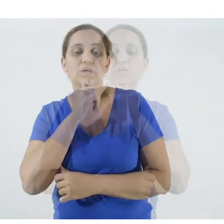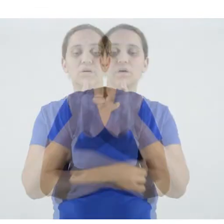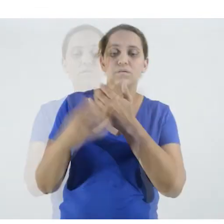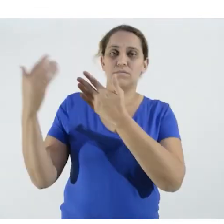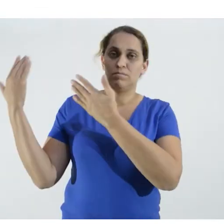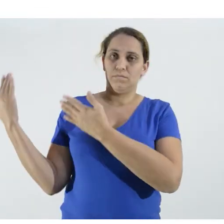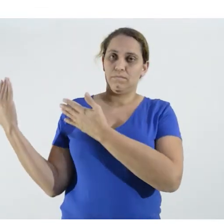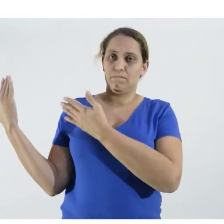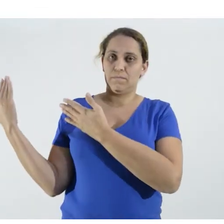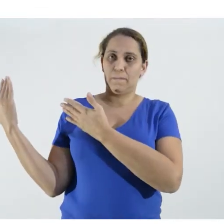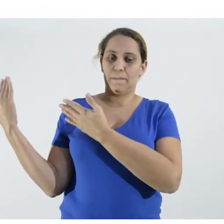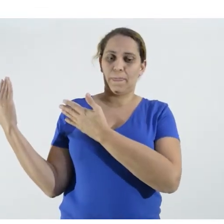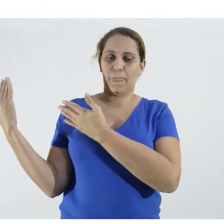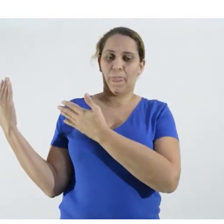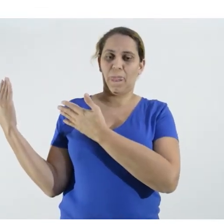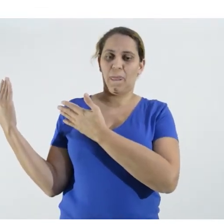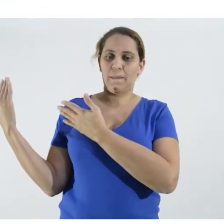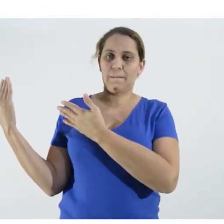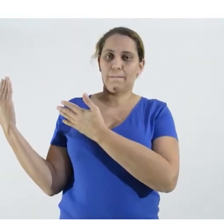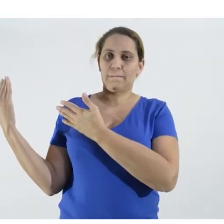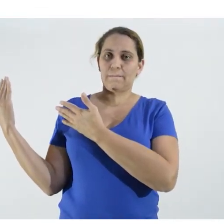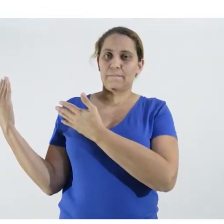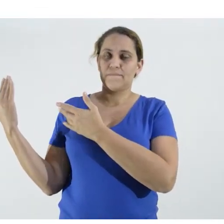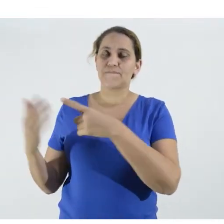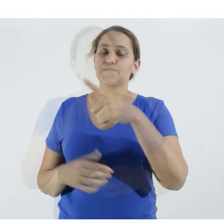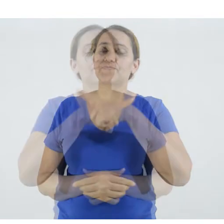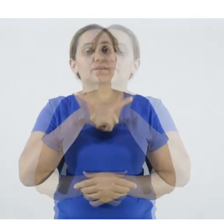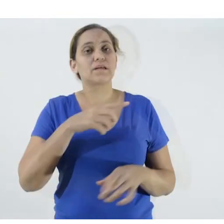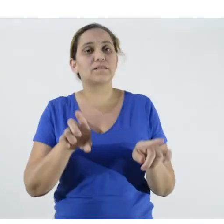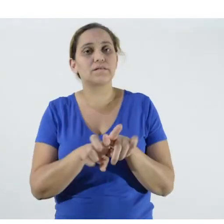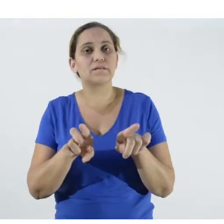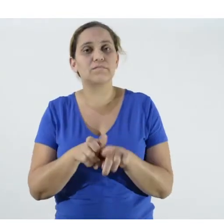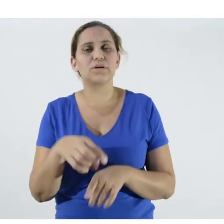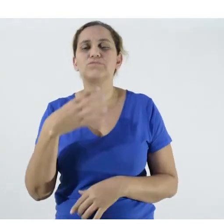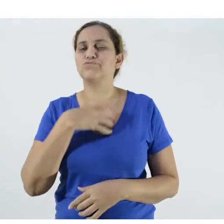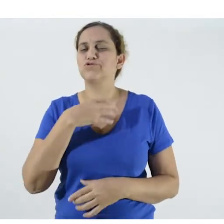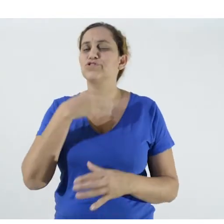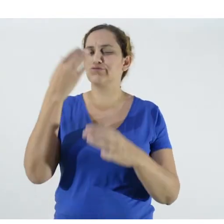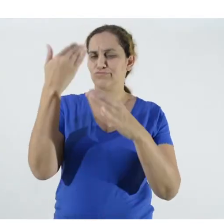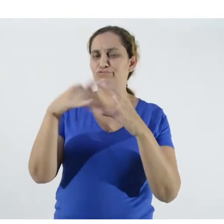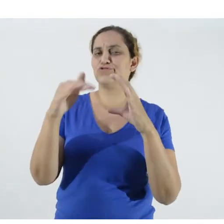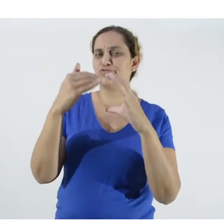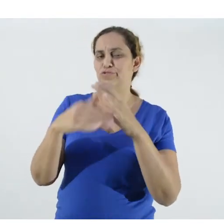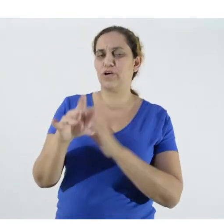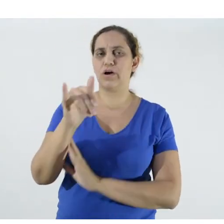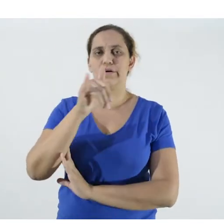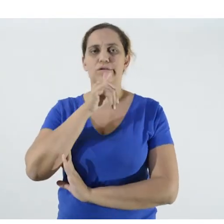Here are ways to send information. We have,